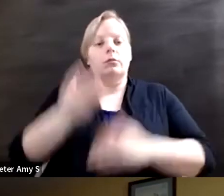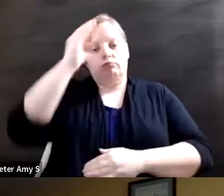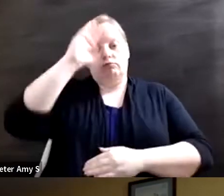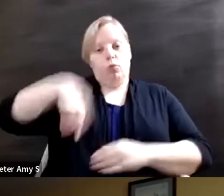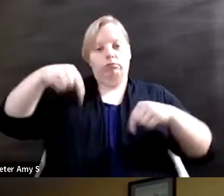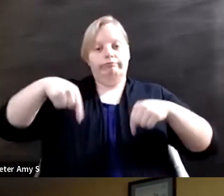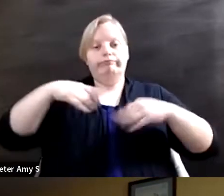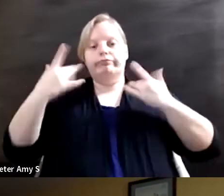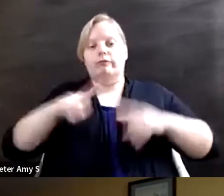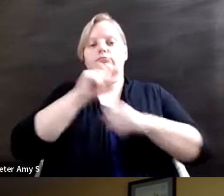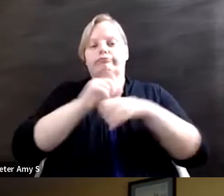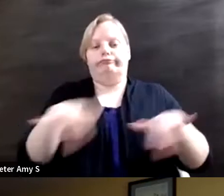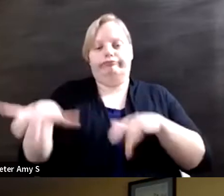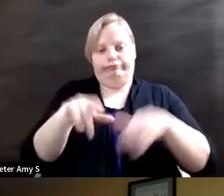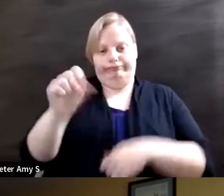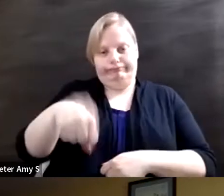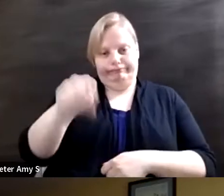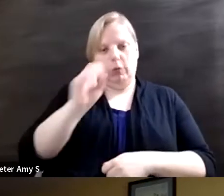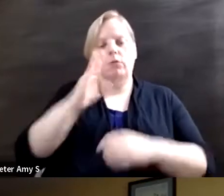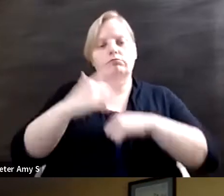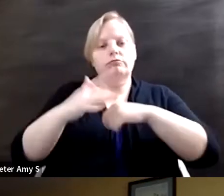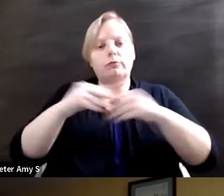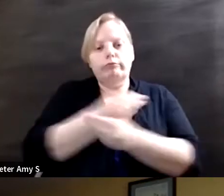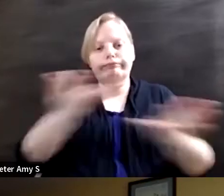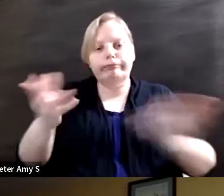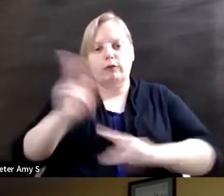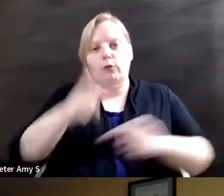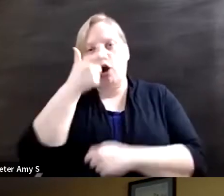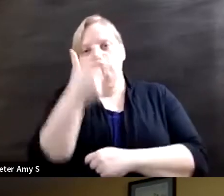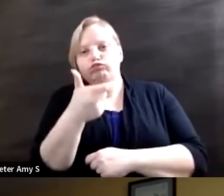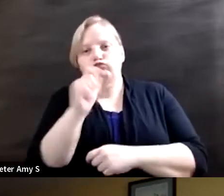being recorded and will be available for the public to watch in our archive of geos events